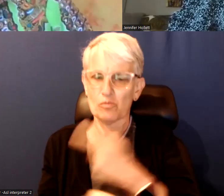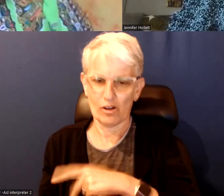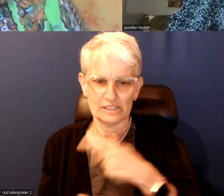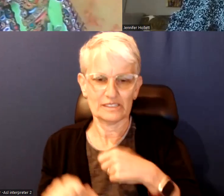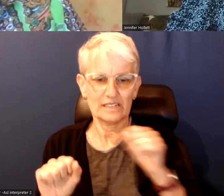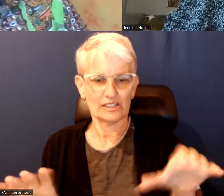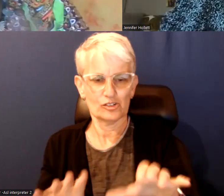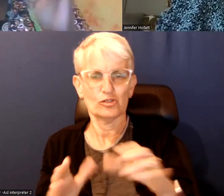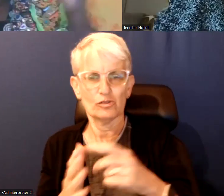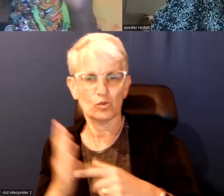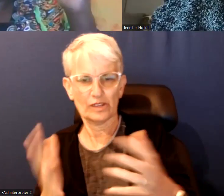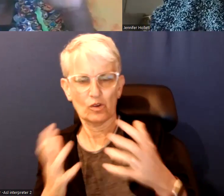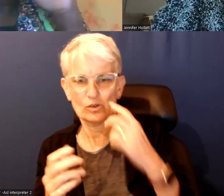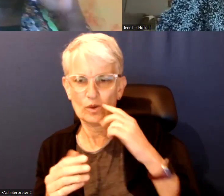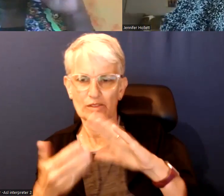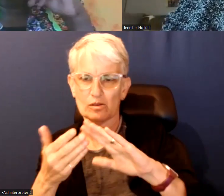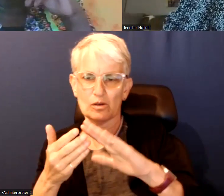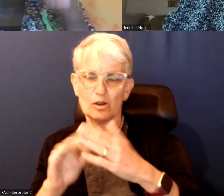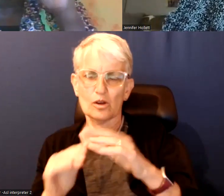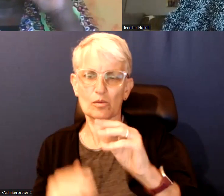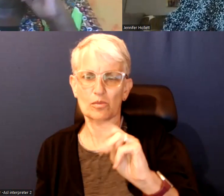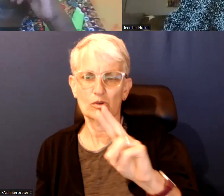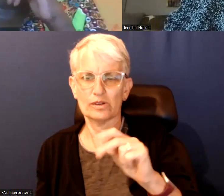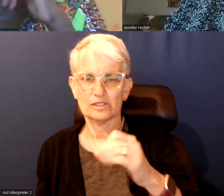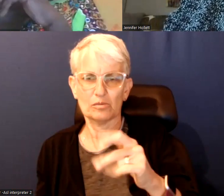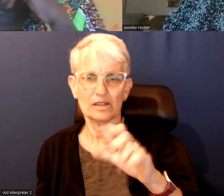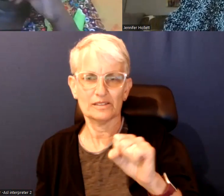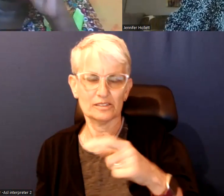We exist at the pleasure of the province.